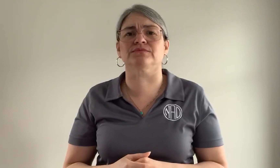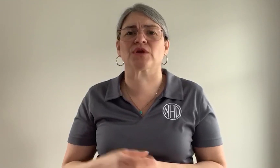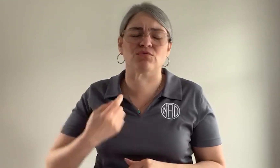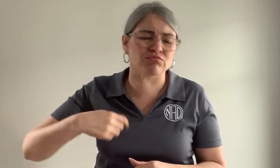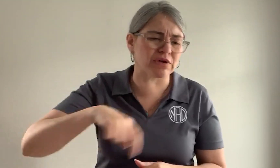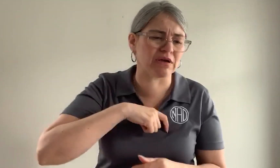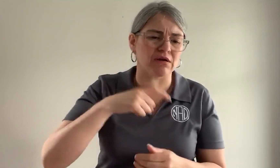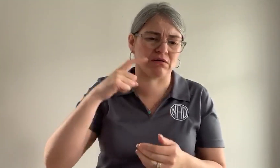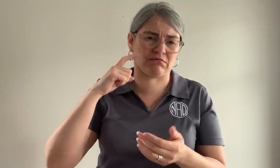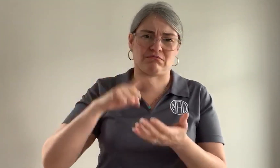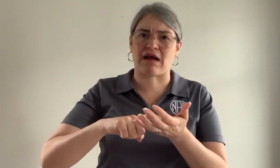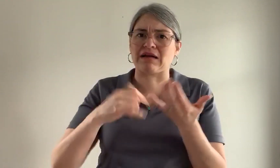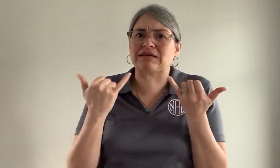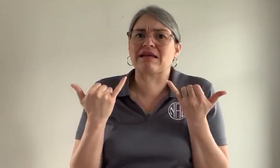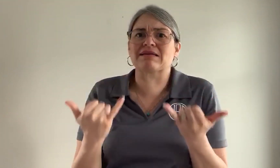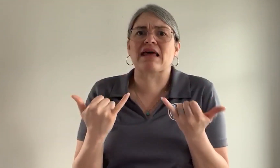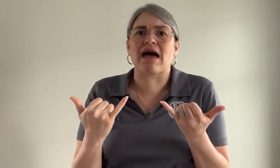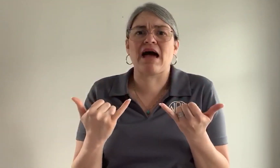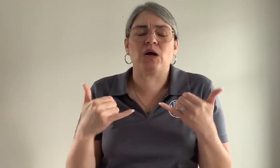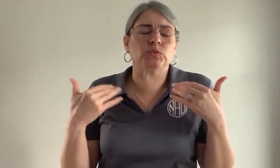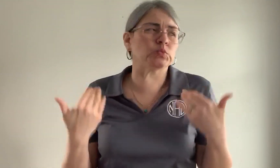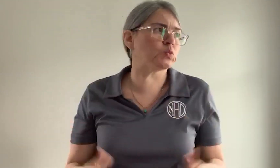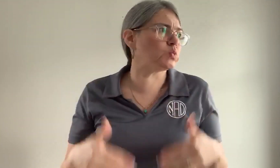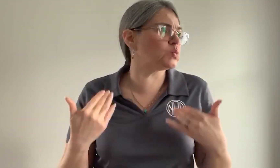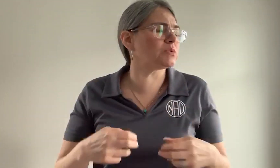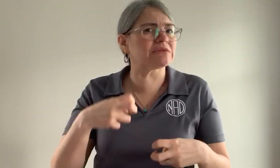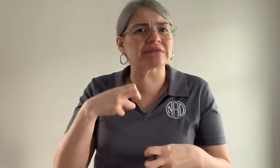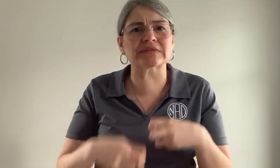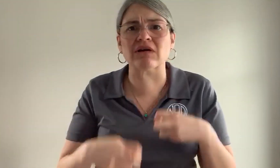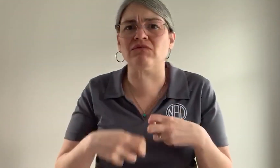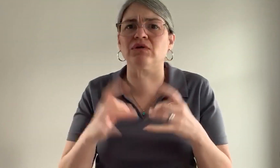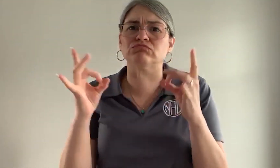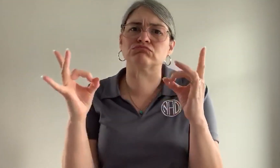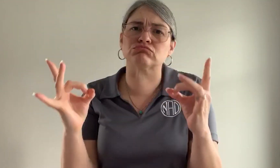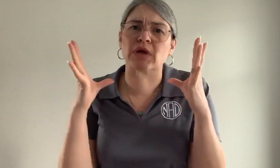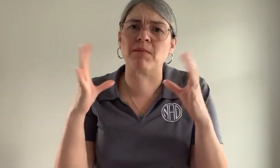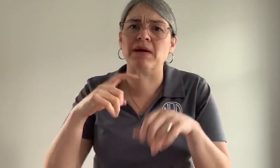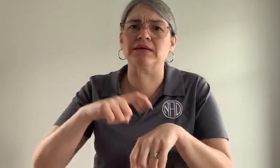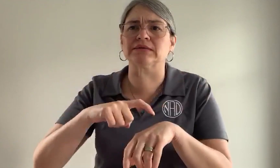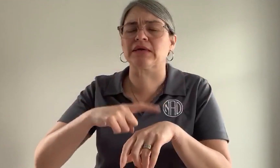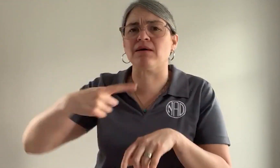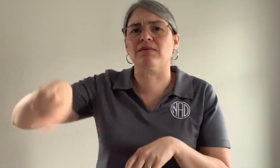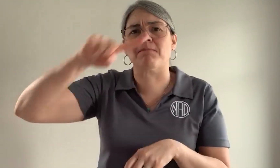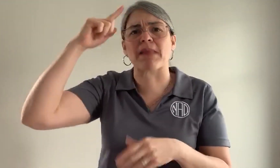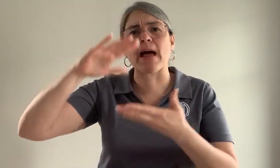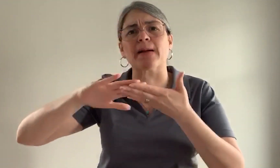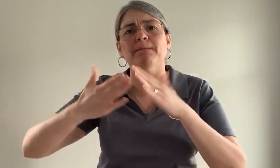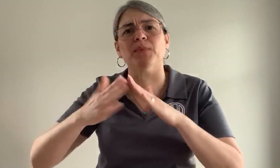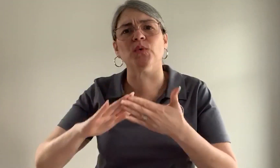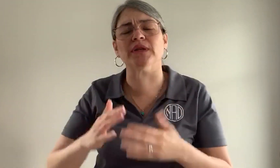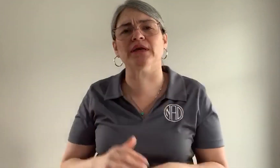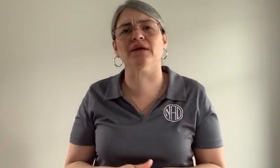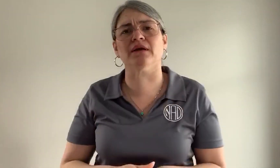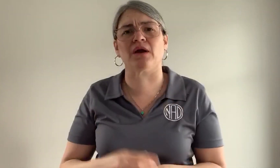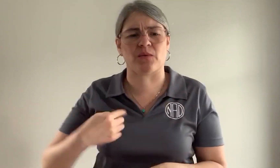We recognize that these are difficult and traumatic times for our Black community members.